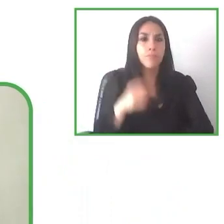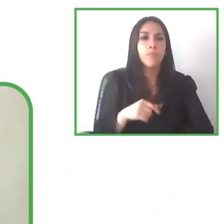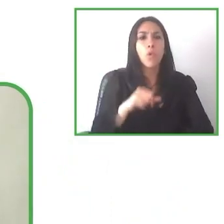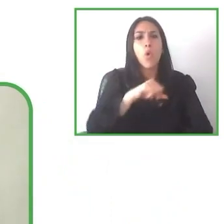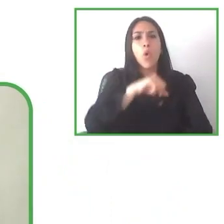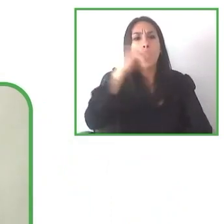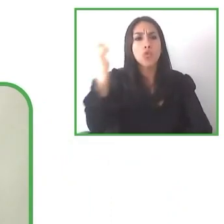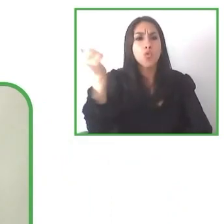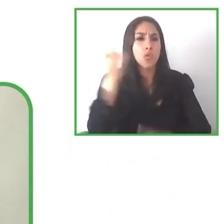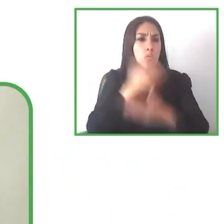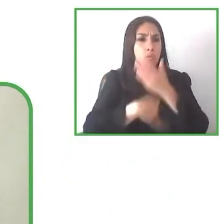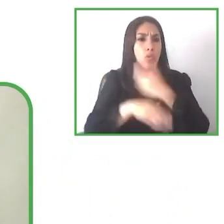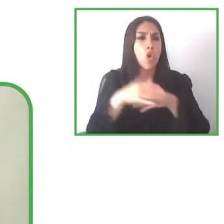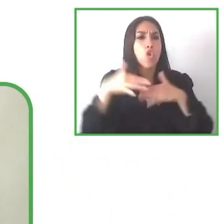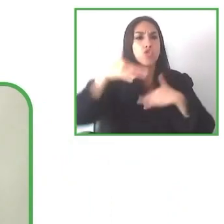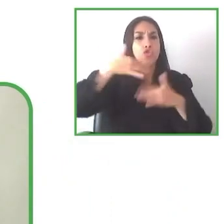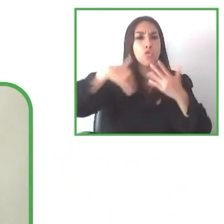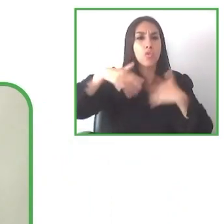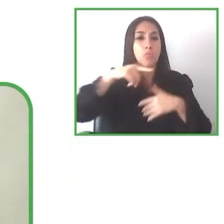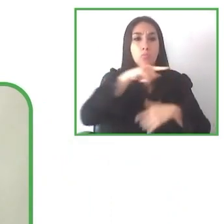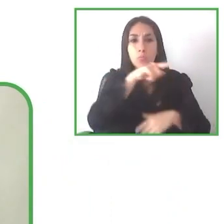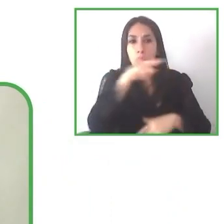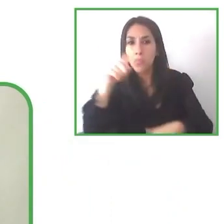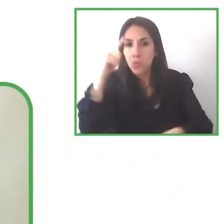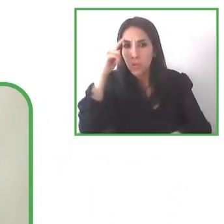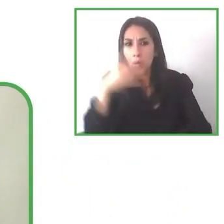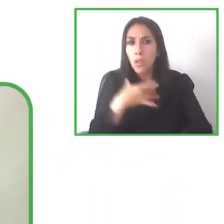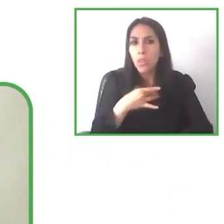and do something more like a universal project? Yes. Jesús.